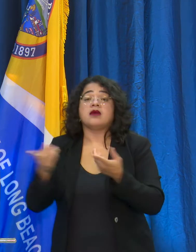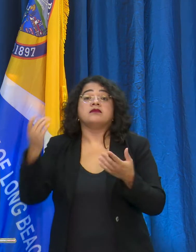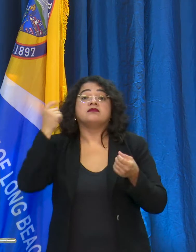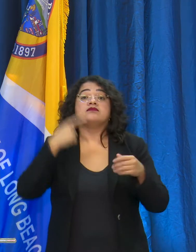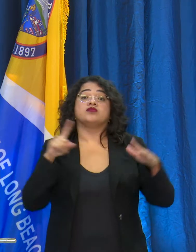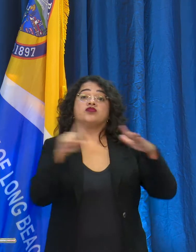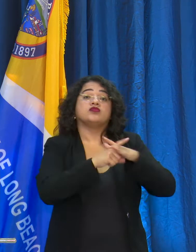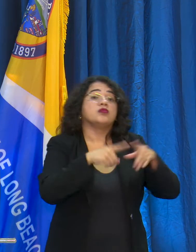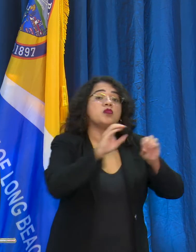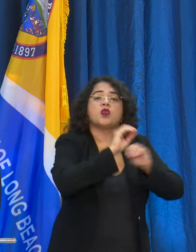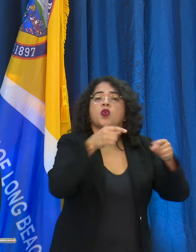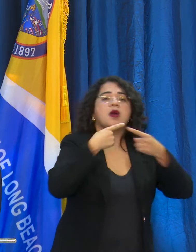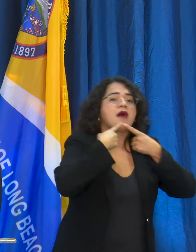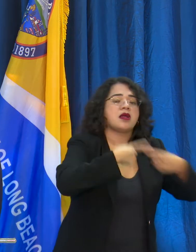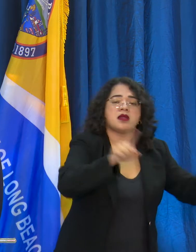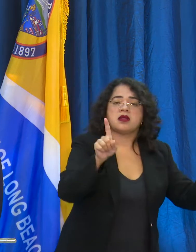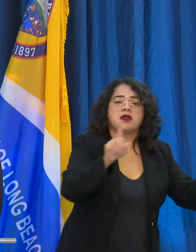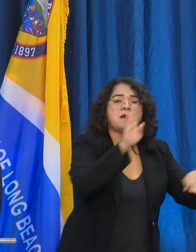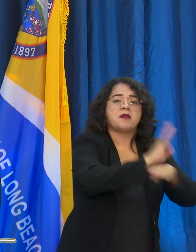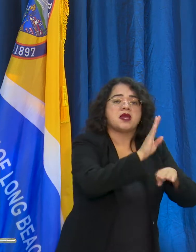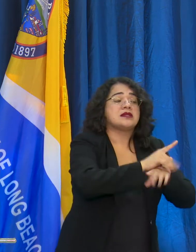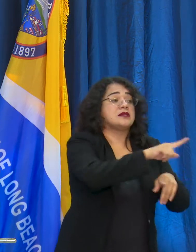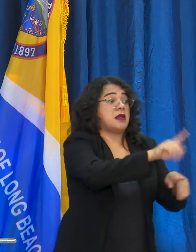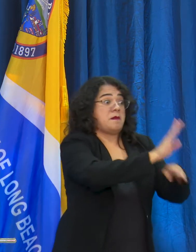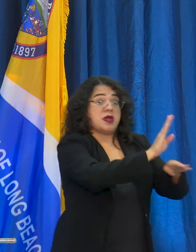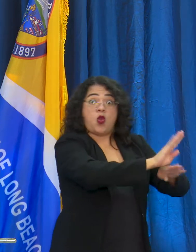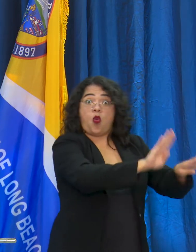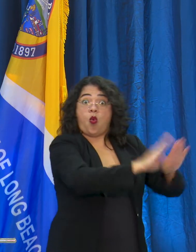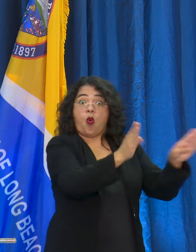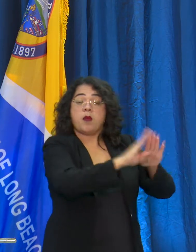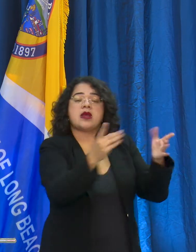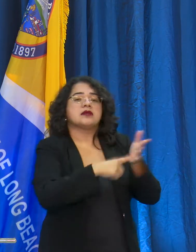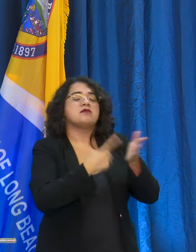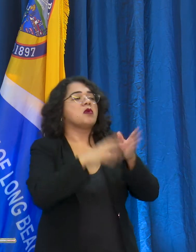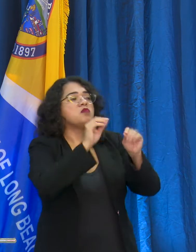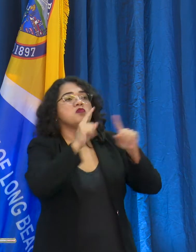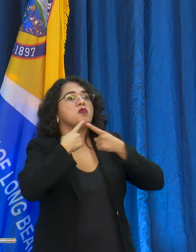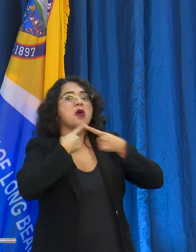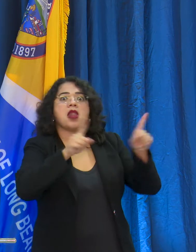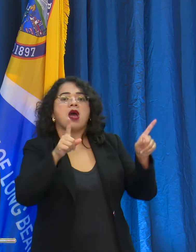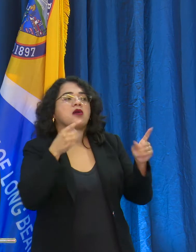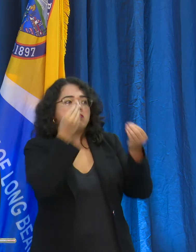businesses that are open throughout our city, so those could be restaurants, those could be